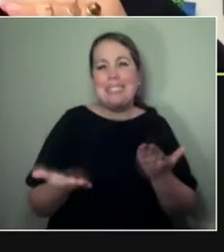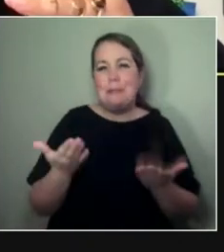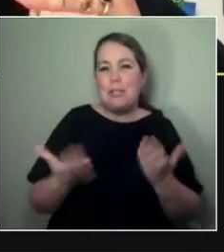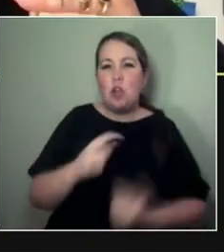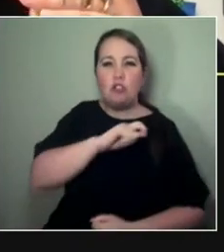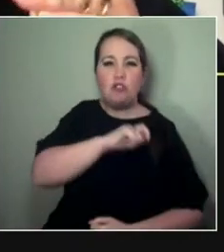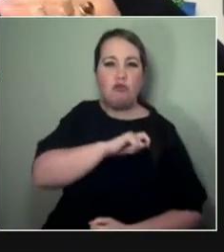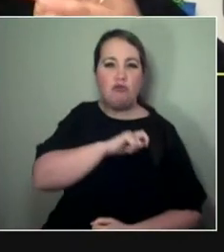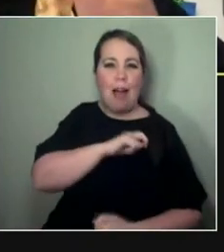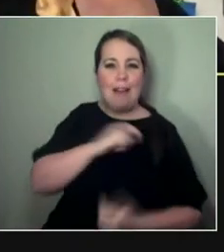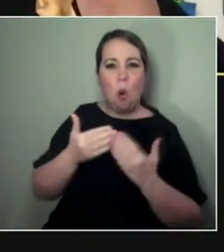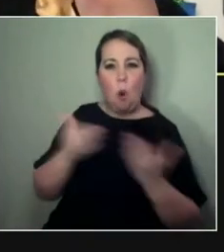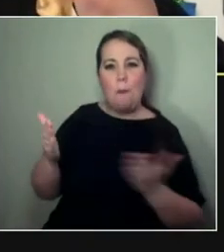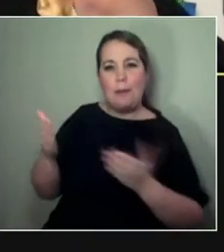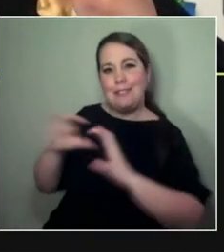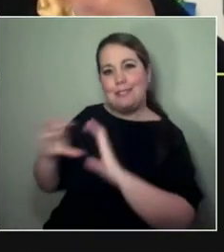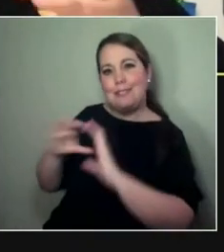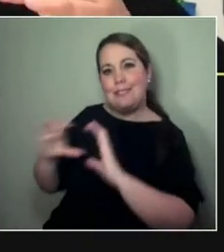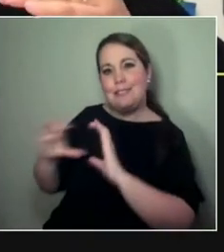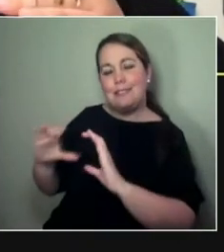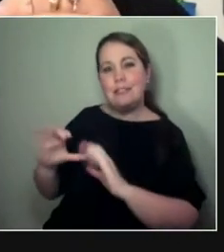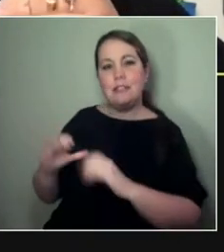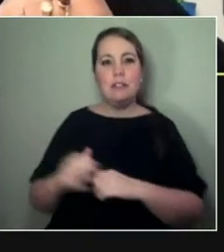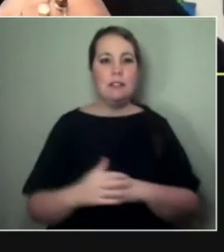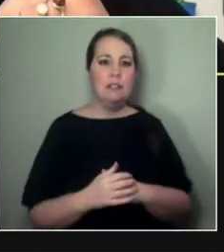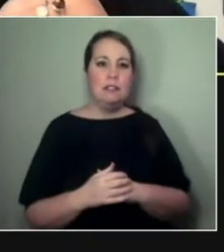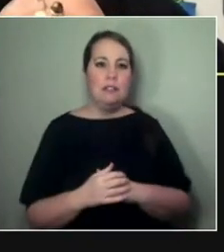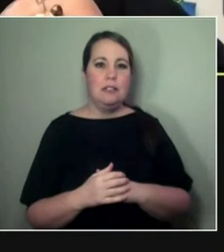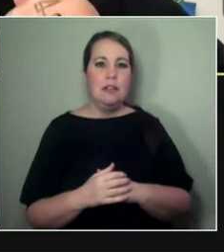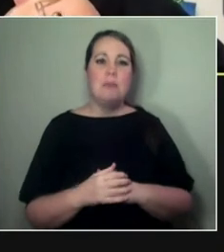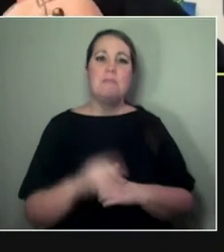But I don't see those conversations permeating,